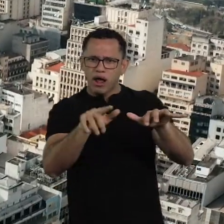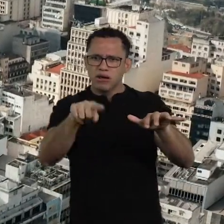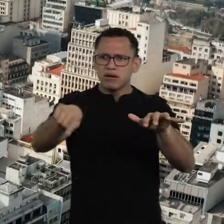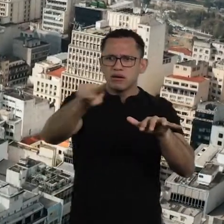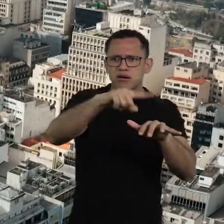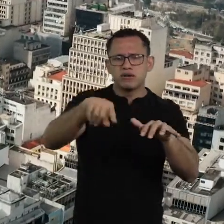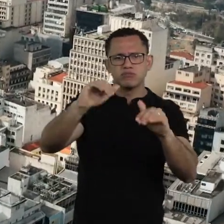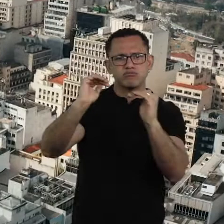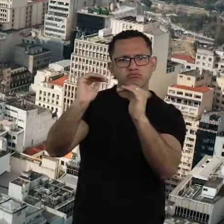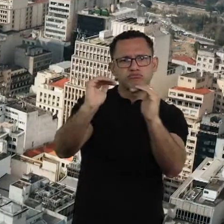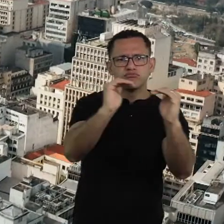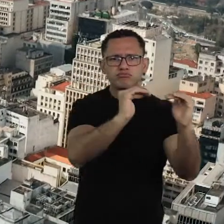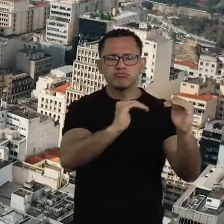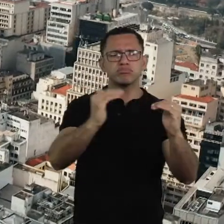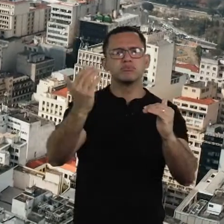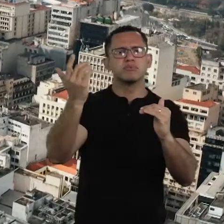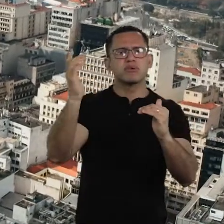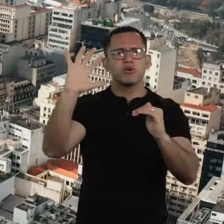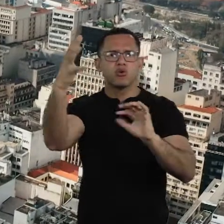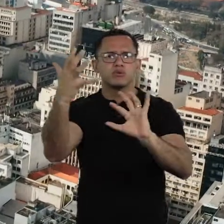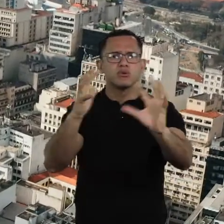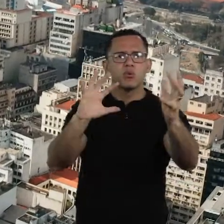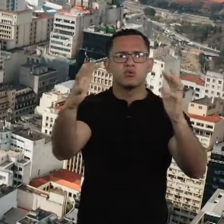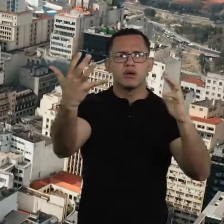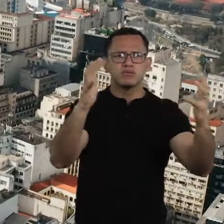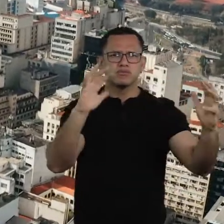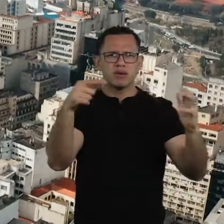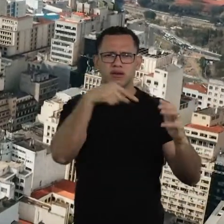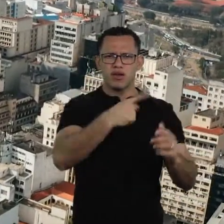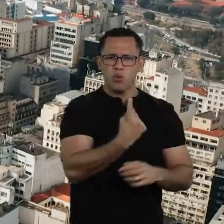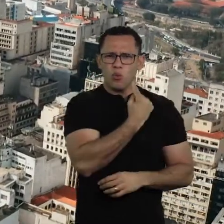for the wishes and desires of other people?